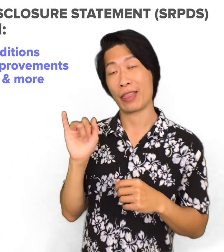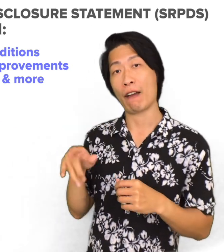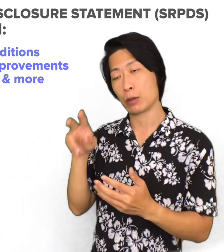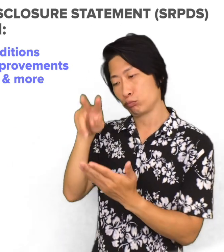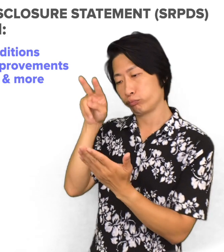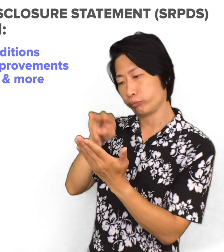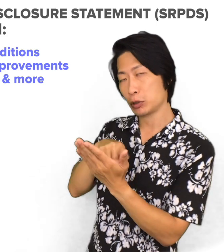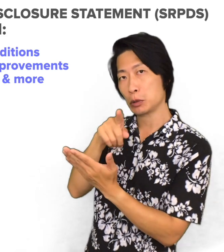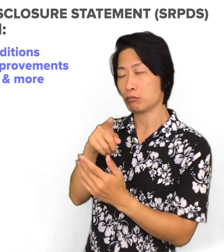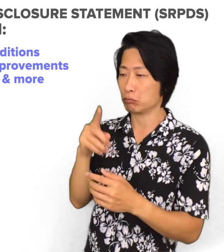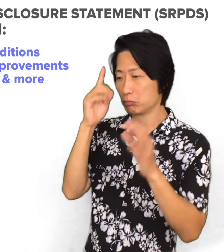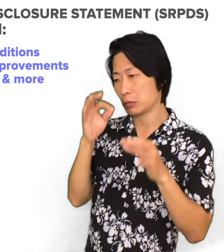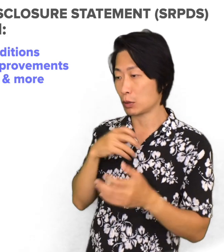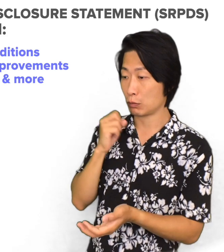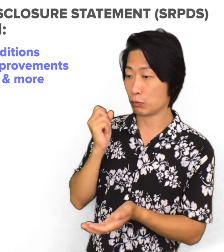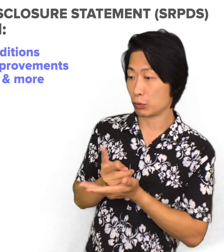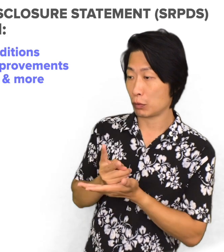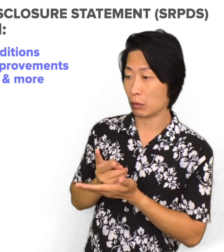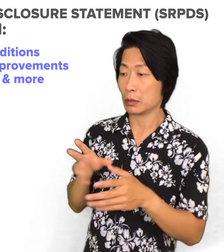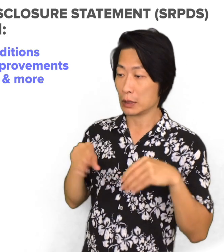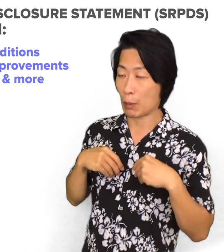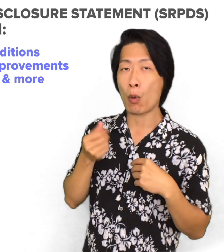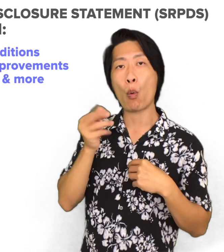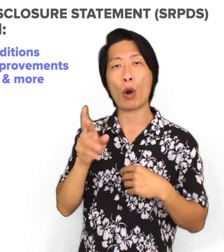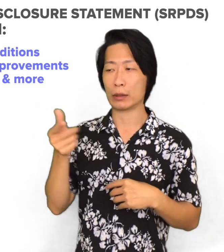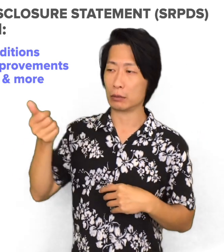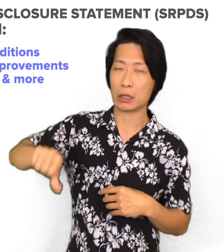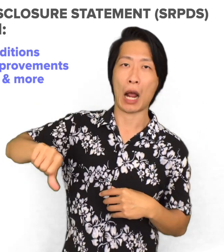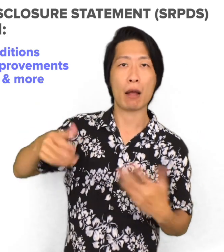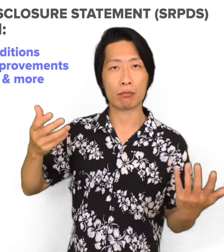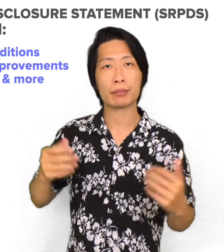decide to approve or deny as well.